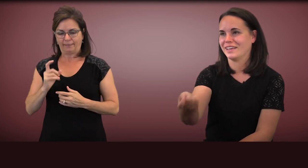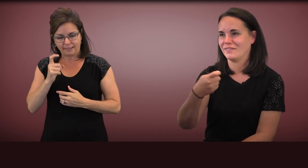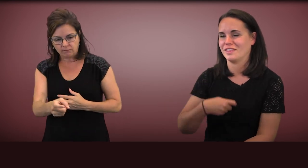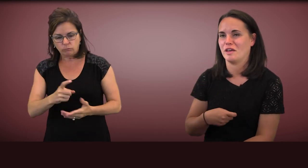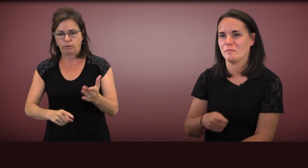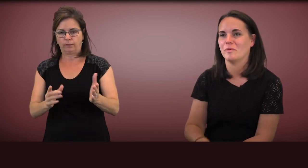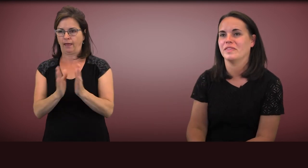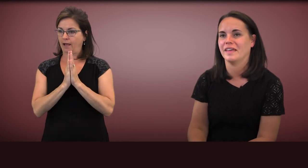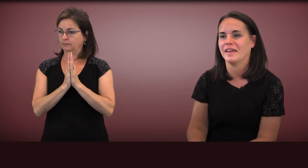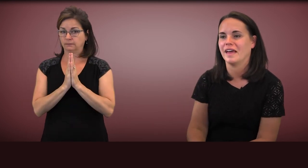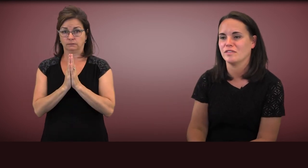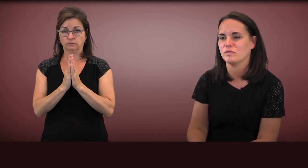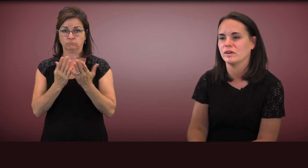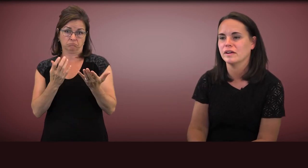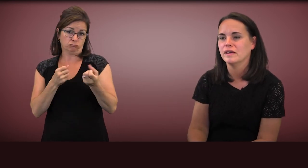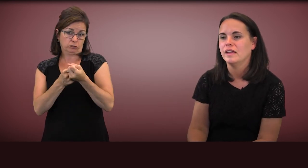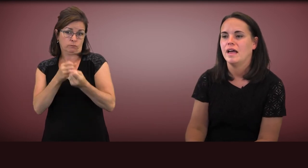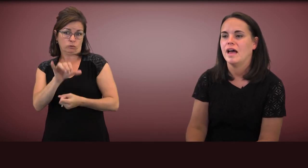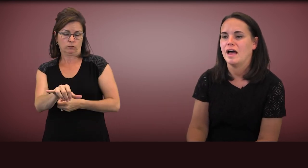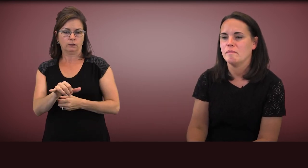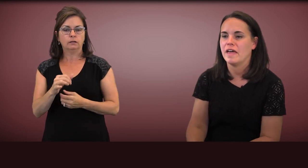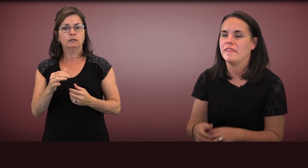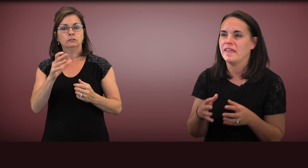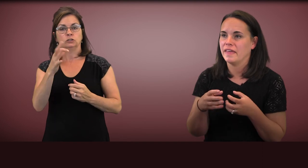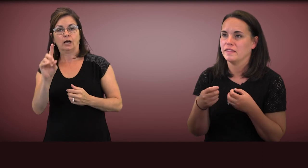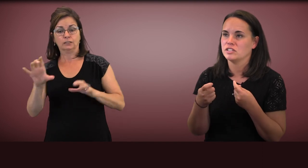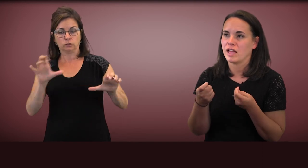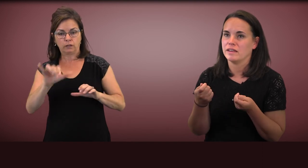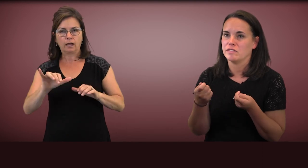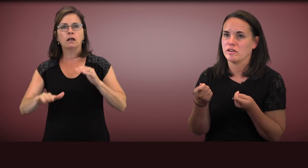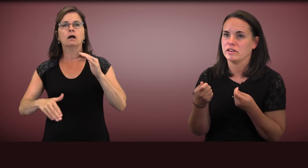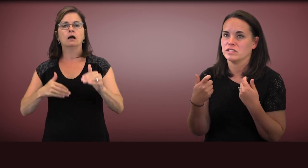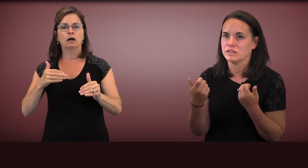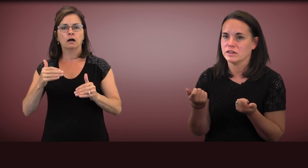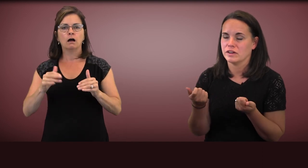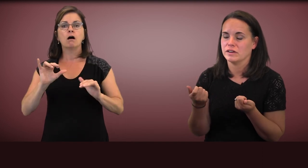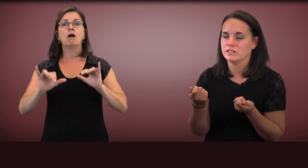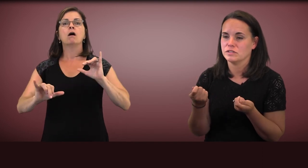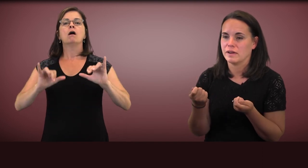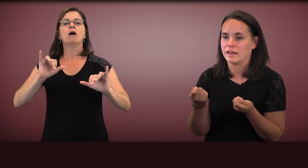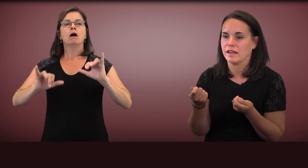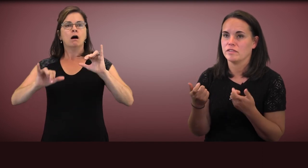by giving them what they asked for. Then the child is starting to learn to recognize,